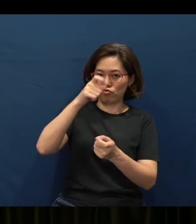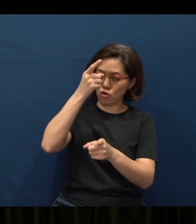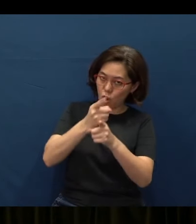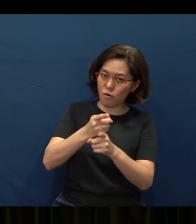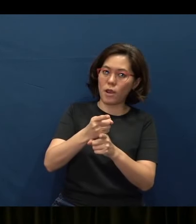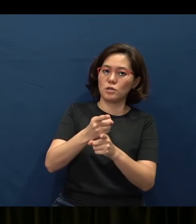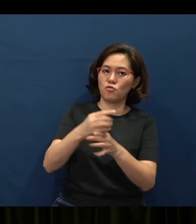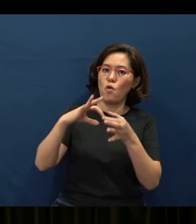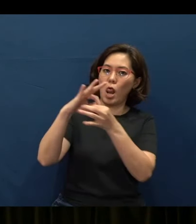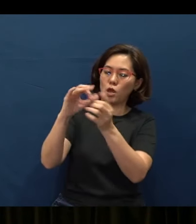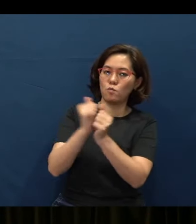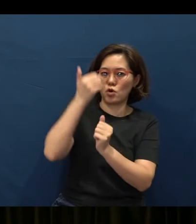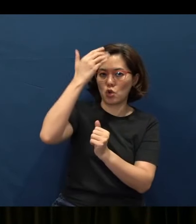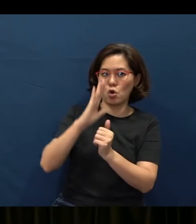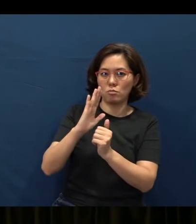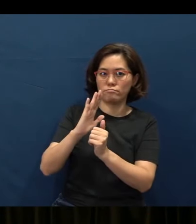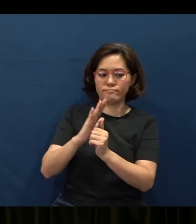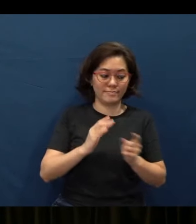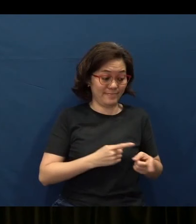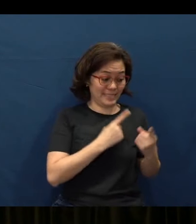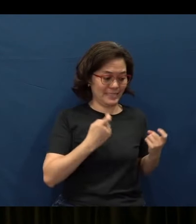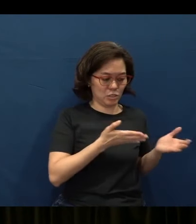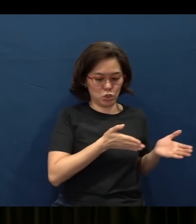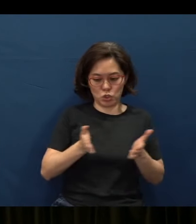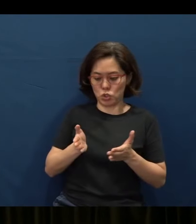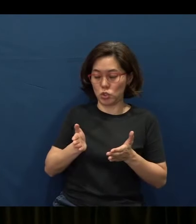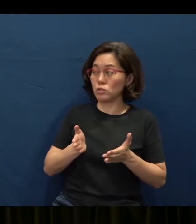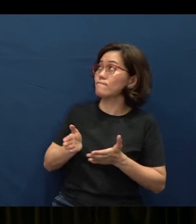It comes from turning away from sins and turning to God.